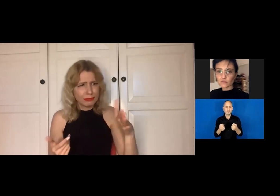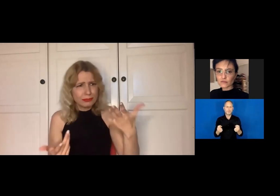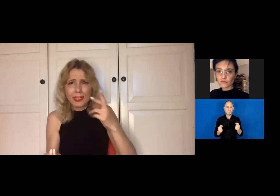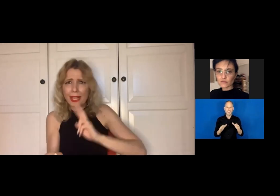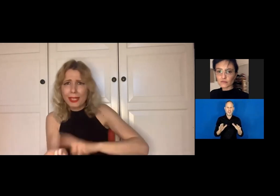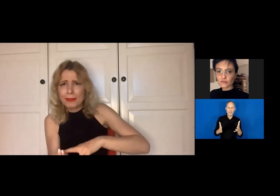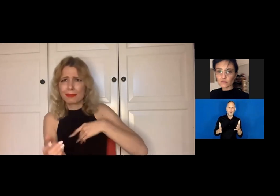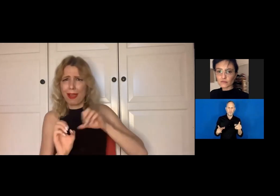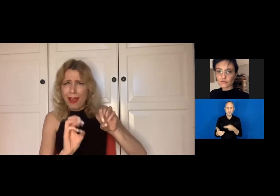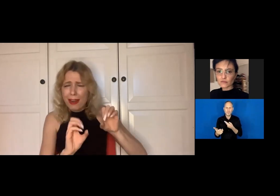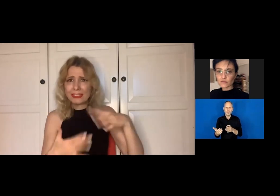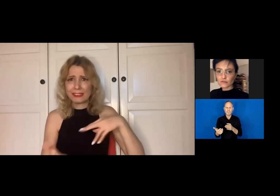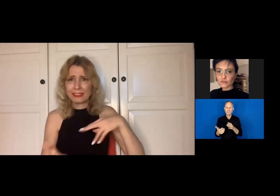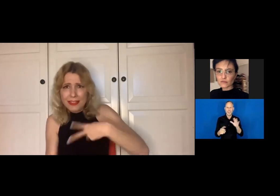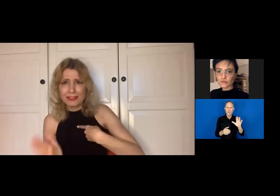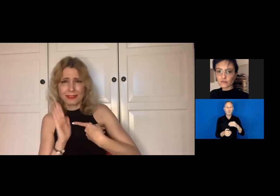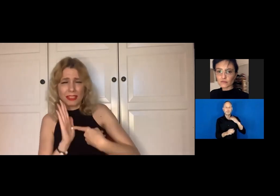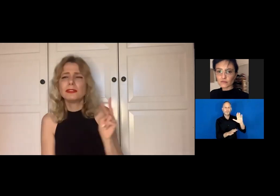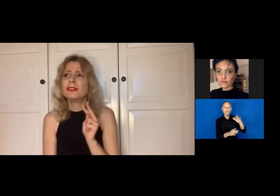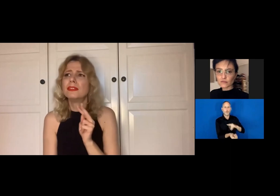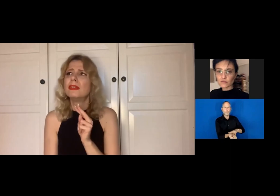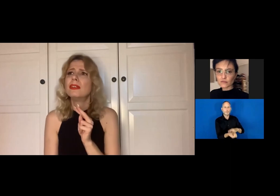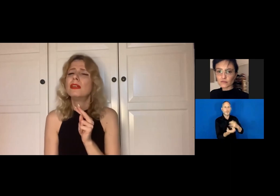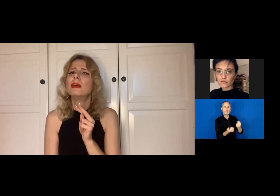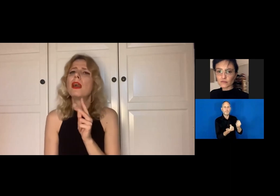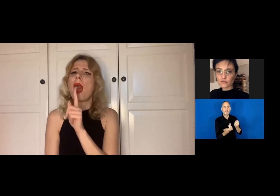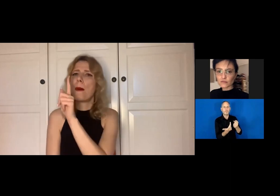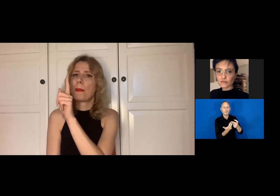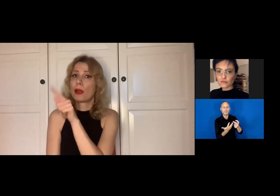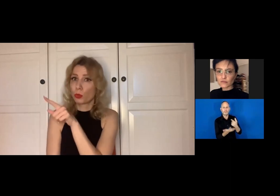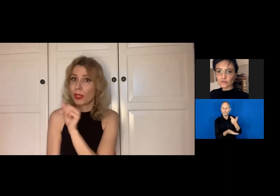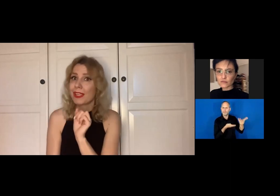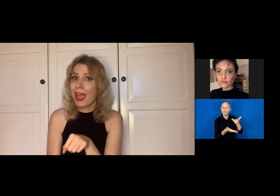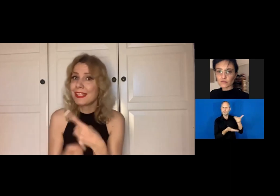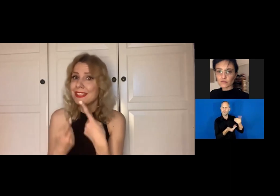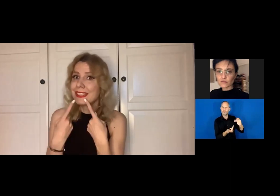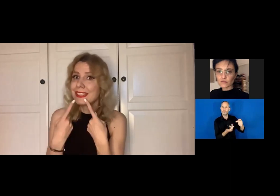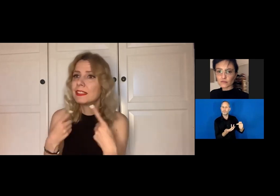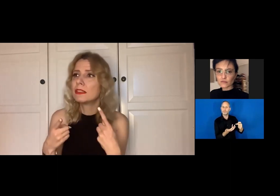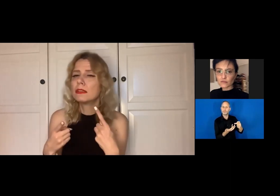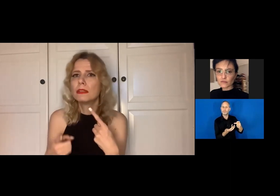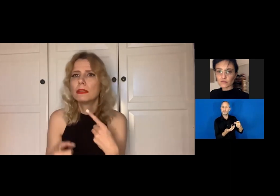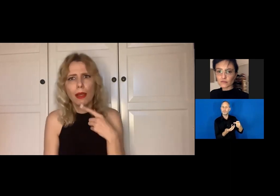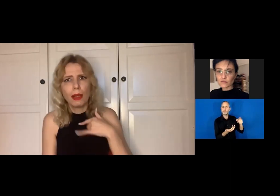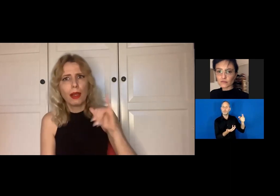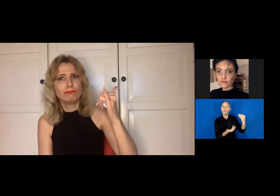"So, how will you perform music?" And then I said: "Well, of course I can feel the rhythm, I can make it work."